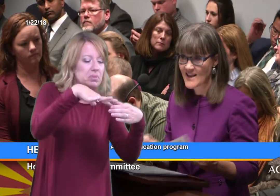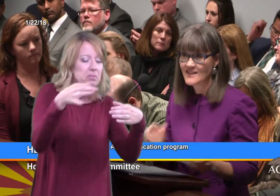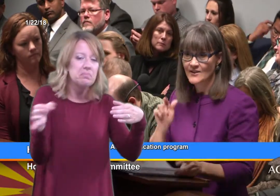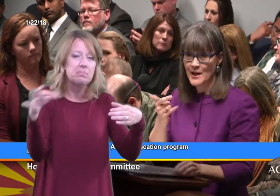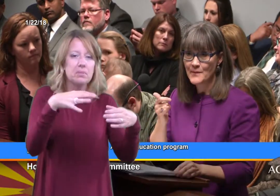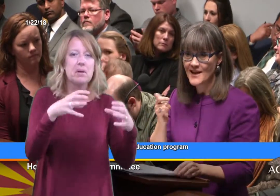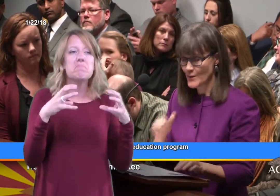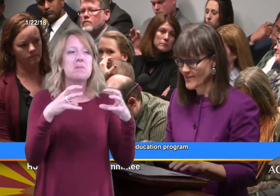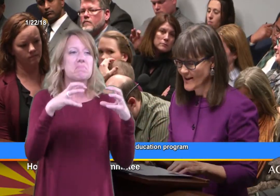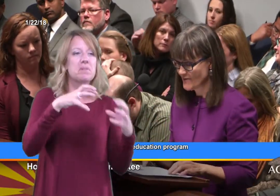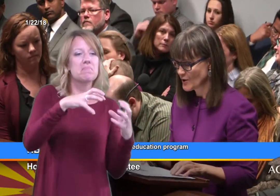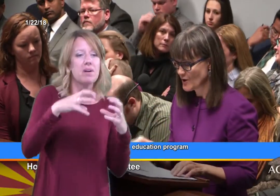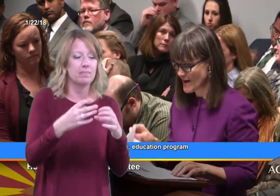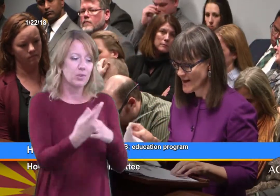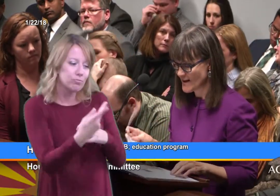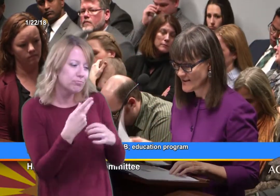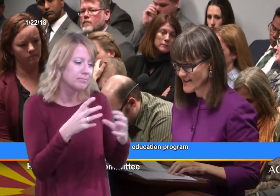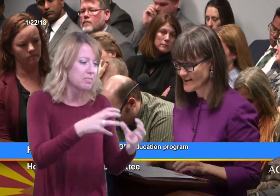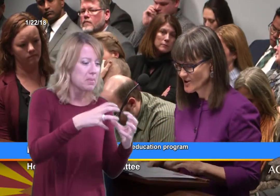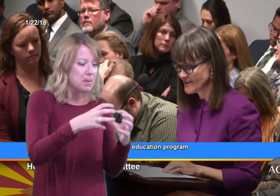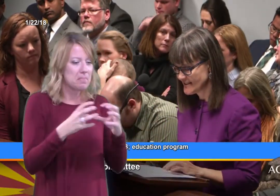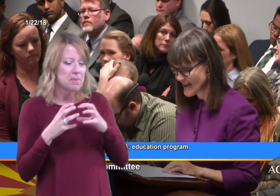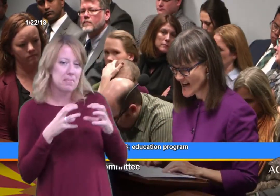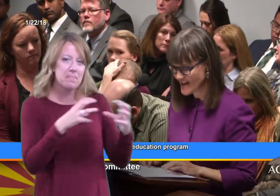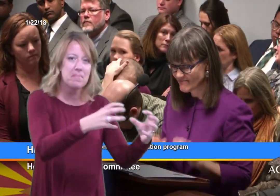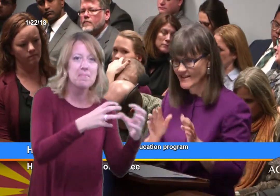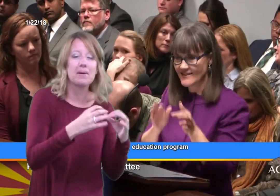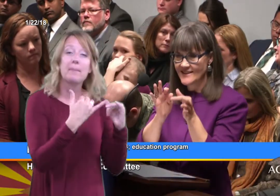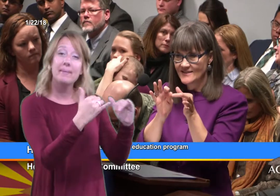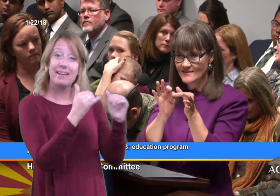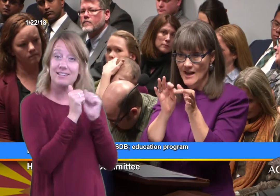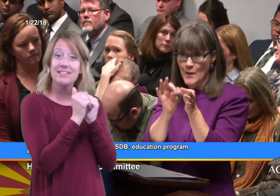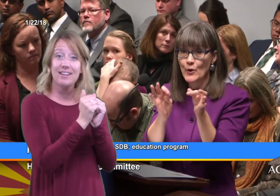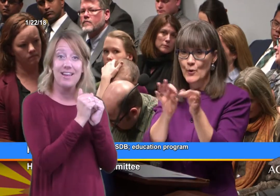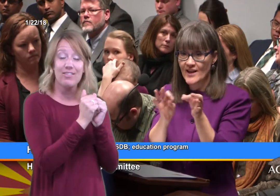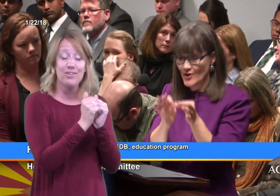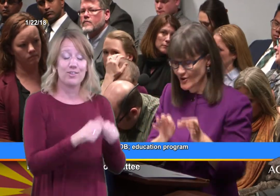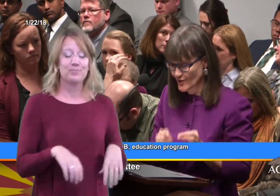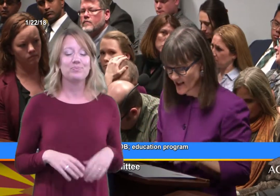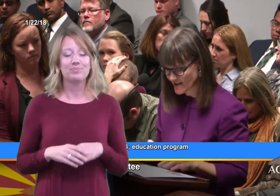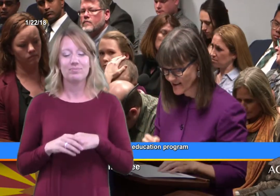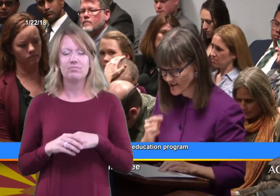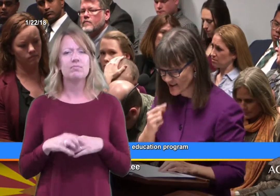So they played with that for a while and she said, and this, I'm quoting her directly,